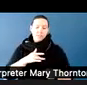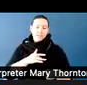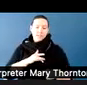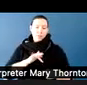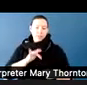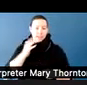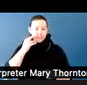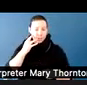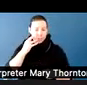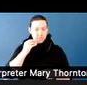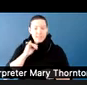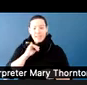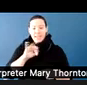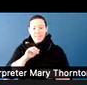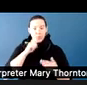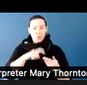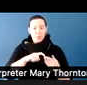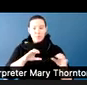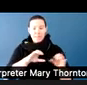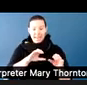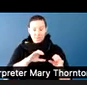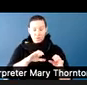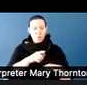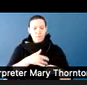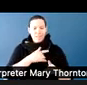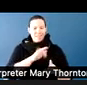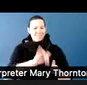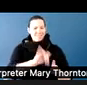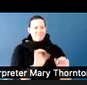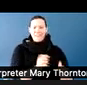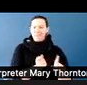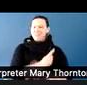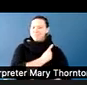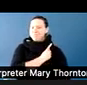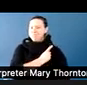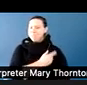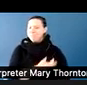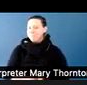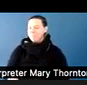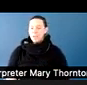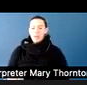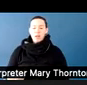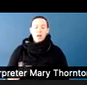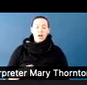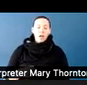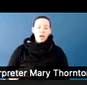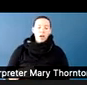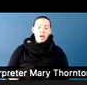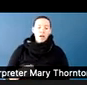that you feel like quote unquote "comes out of nowhere," oftentimes, the first thing we'd look at is the sensory input.